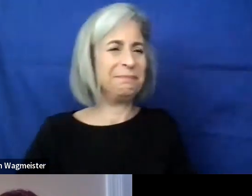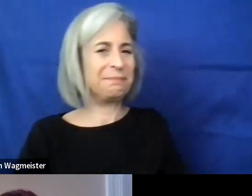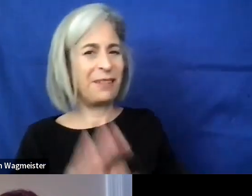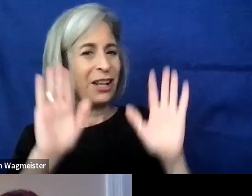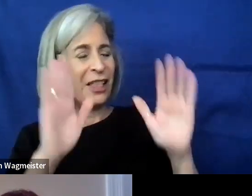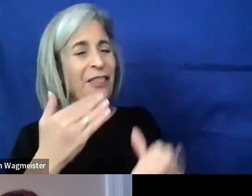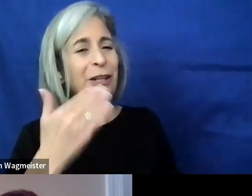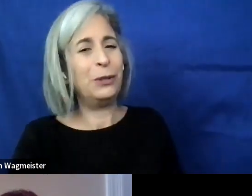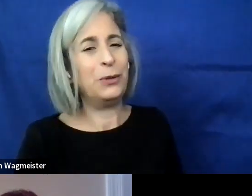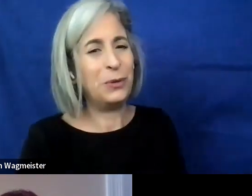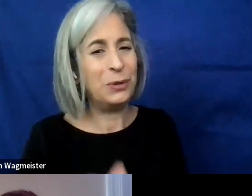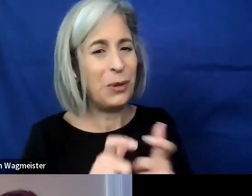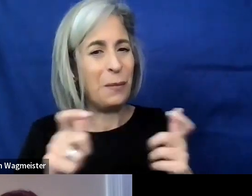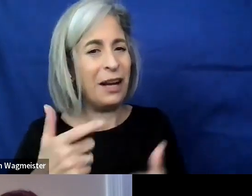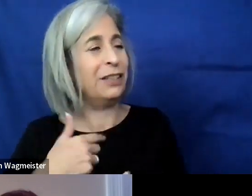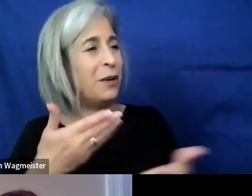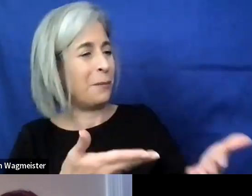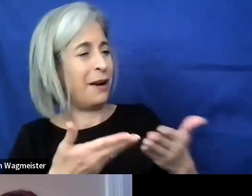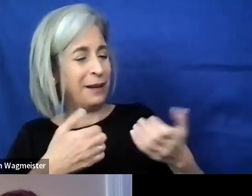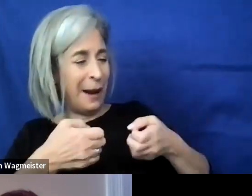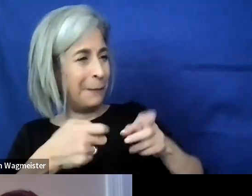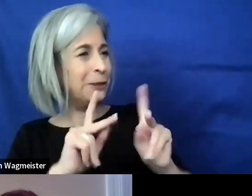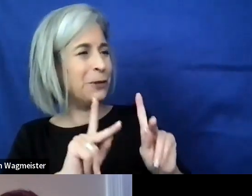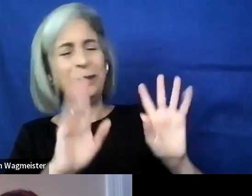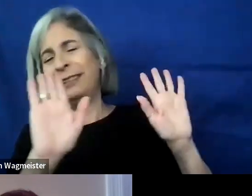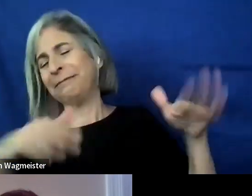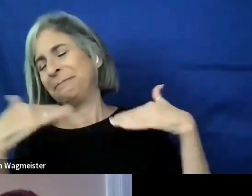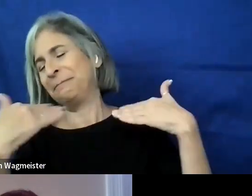Thank you Samantha for providing me this great opportunity.